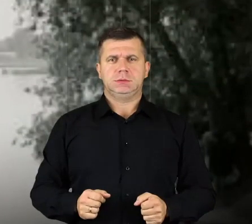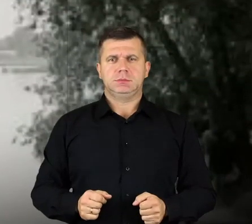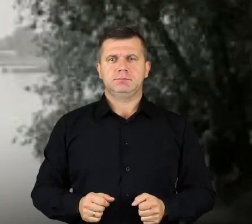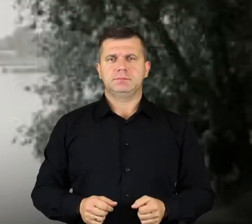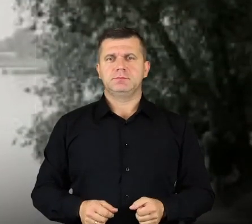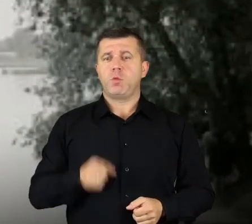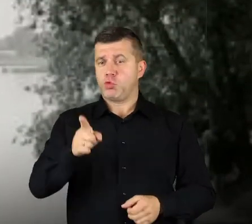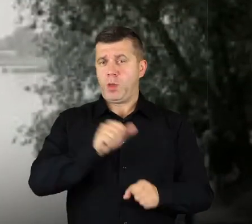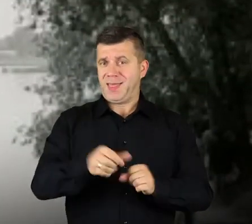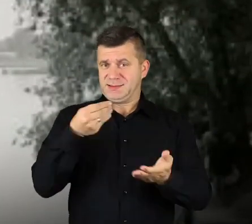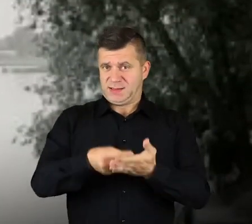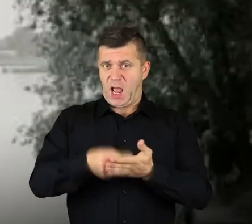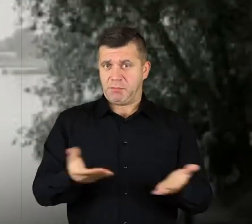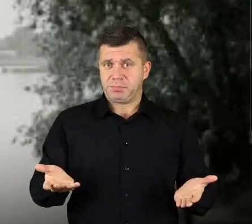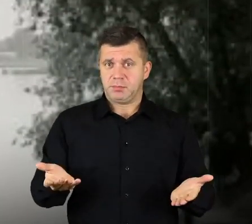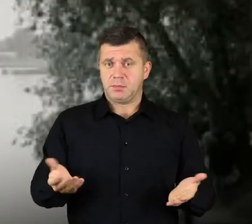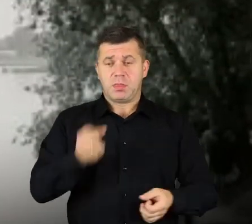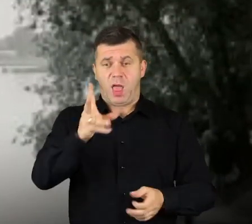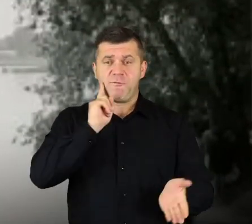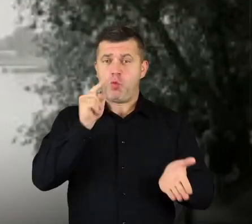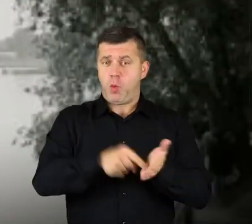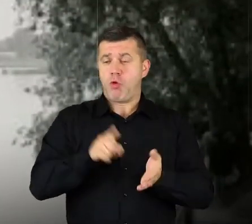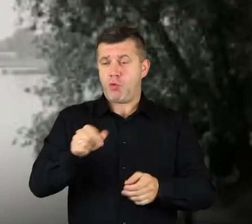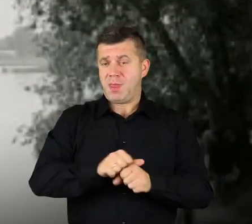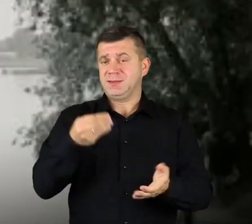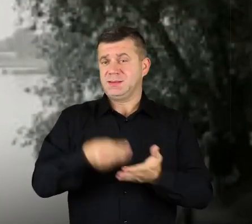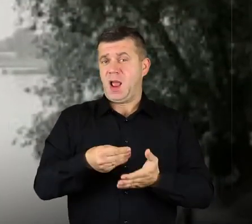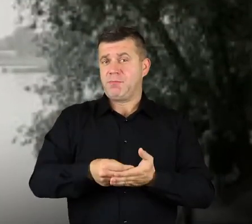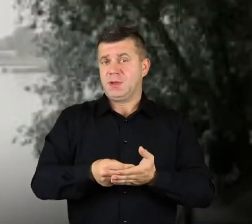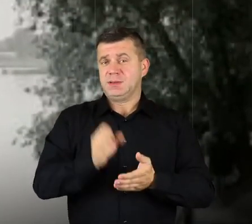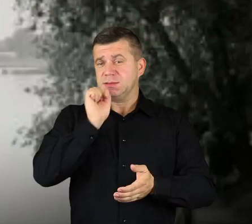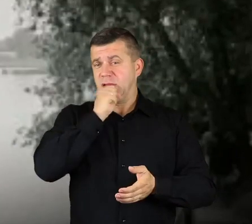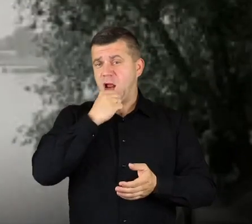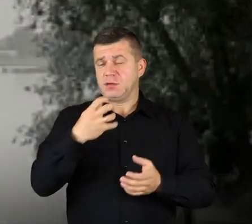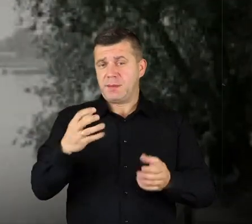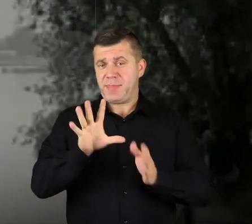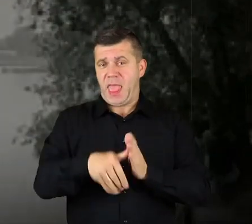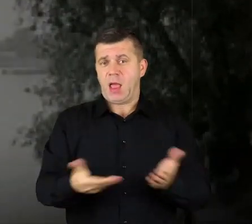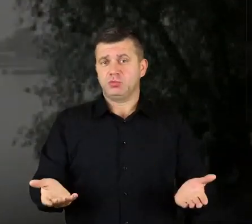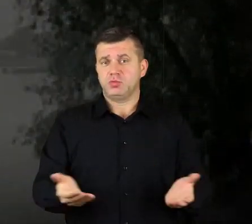So, maybe that’s the treasure? Well, exactly, maybe that’s the treasure, an ancient town.